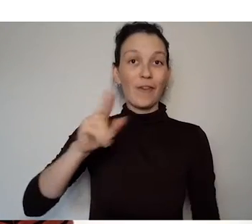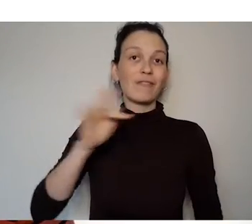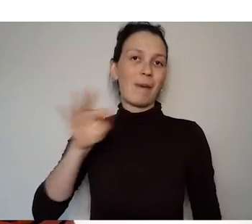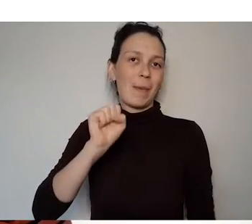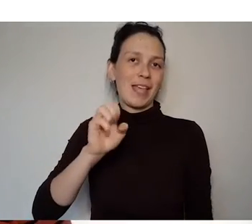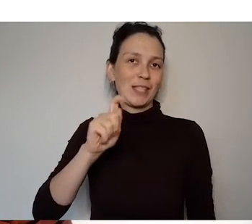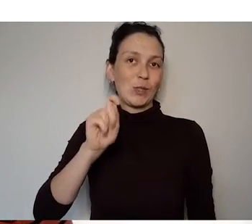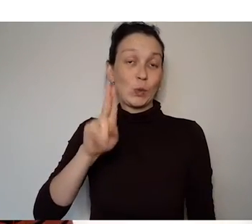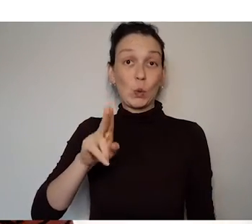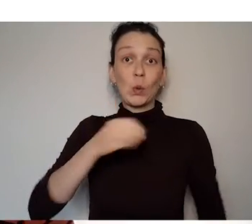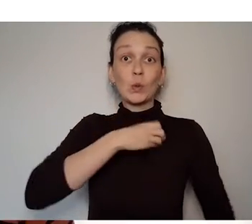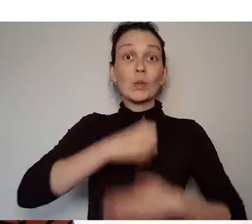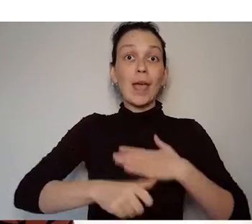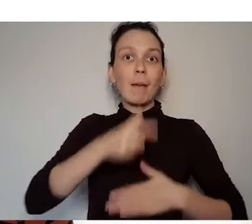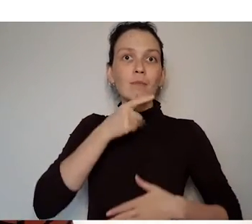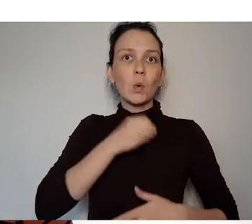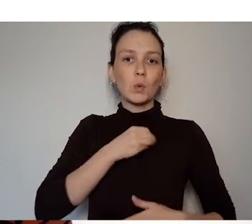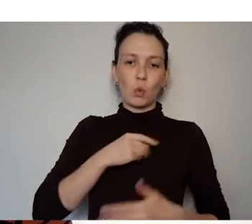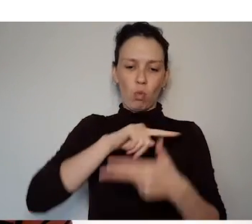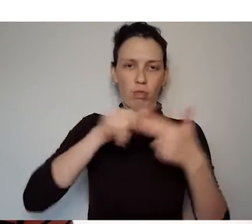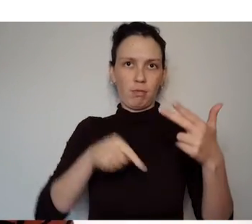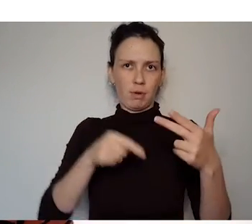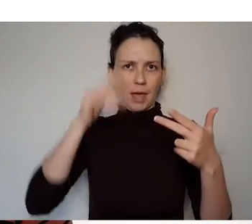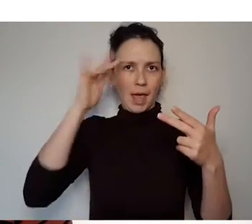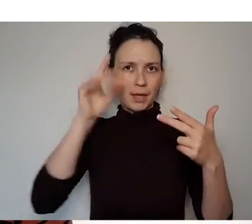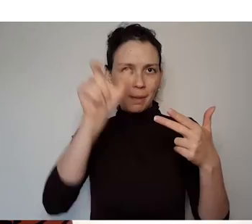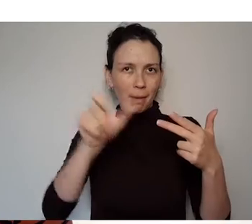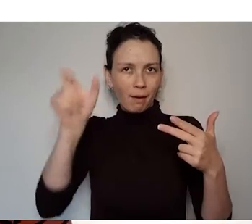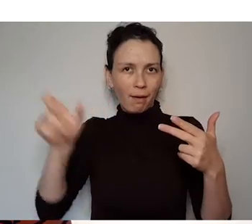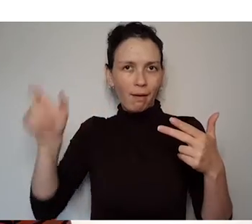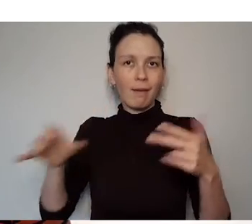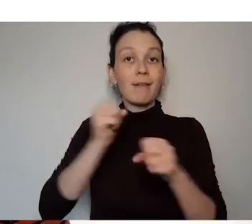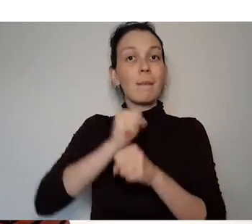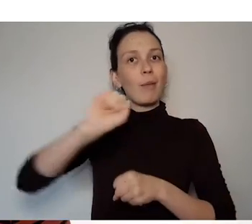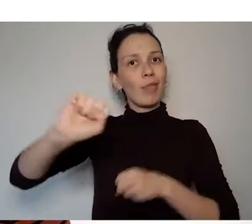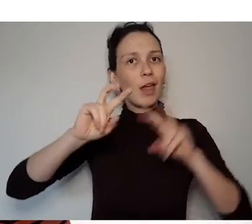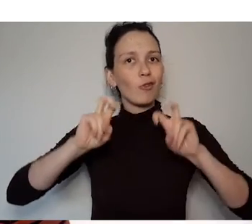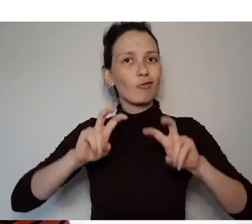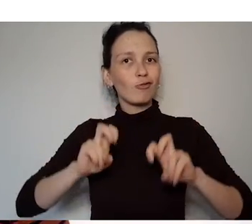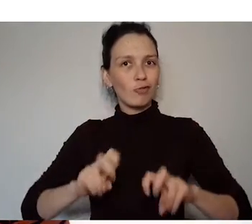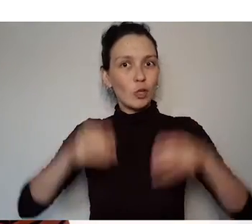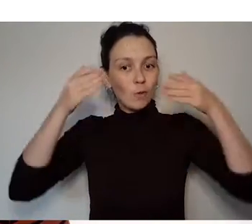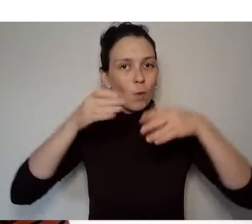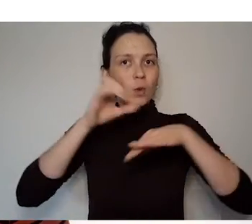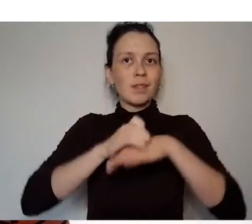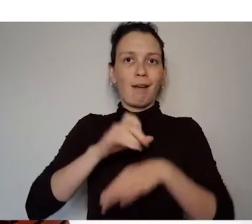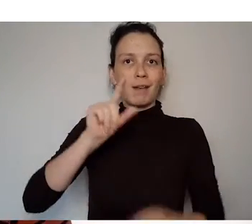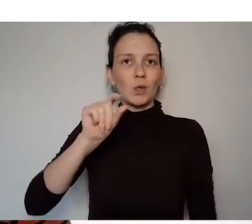in this episode I'm speaking with three academics about their research into early 20th century Irish